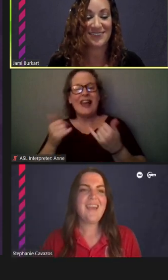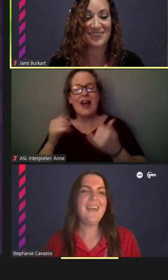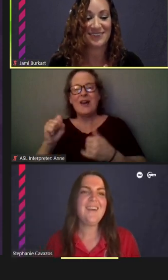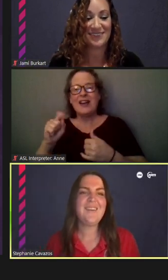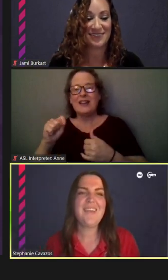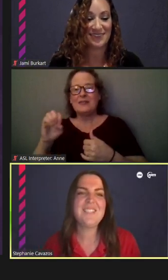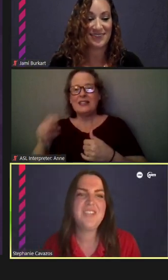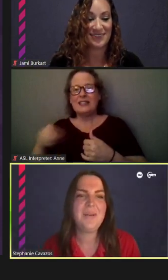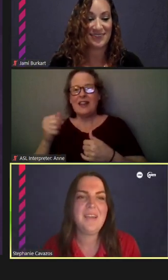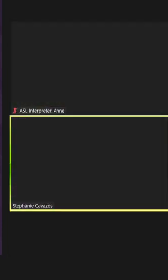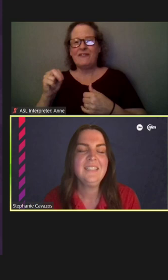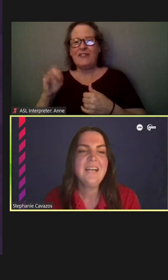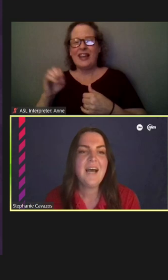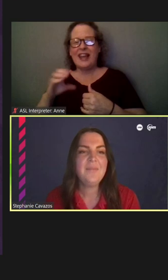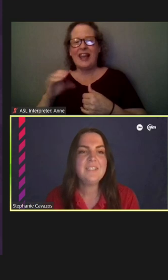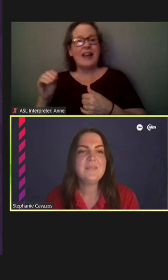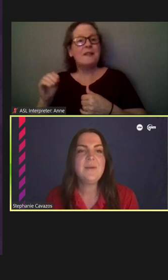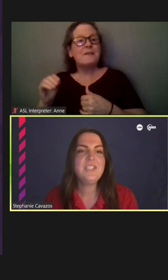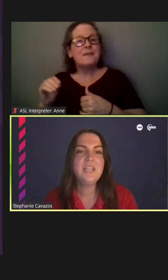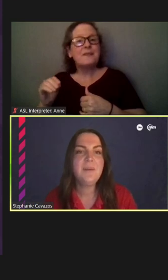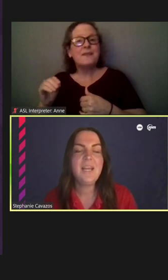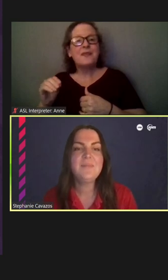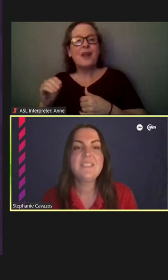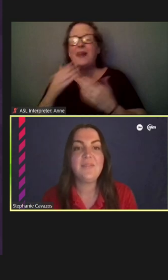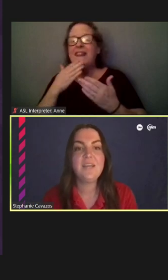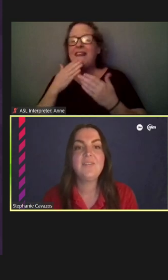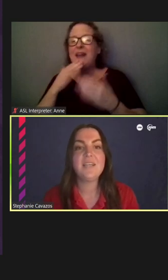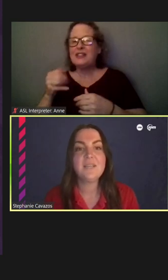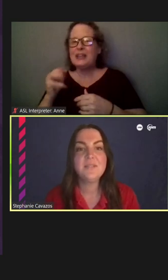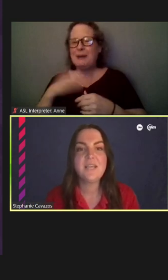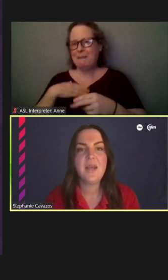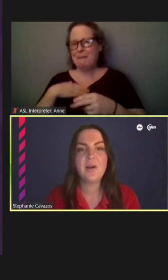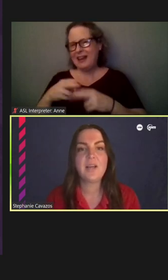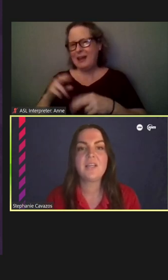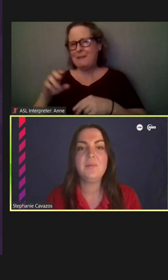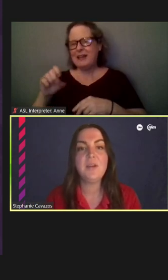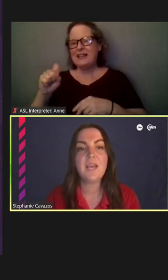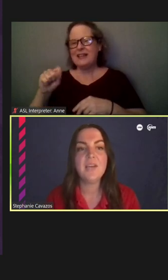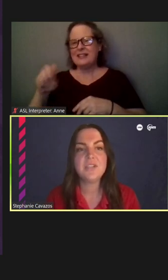Hey there. Thanks Jami. As mentioned, my name is Stephanie Cavazos and I work in communications